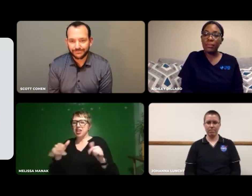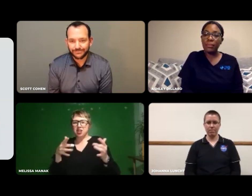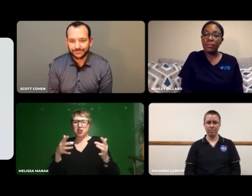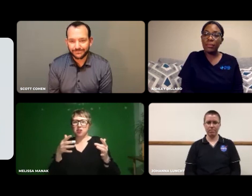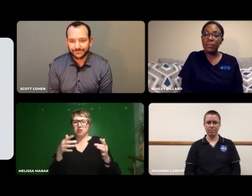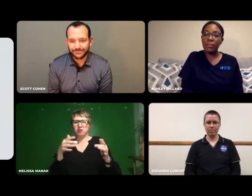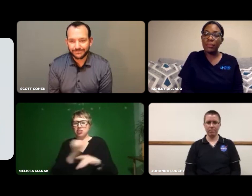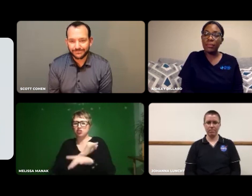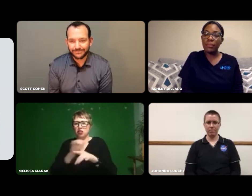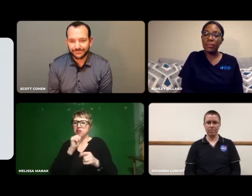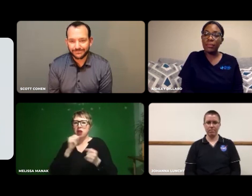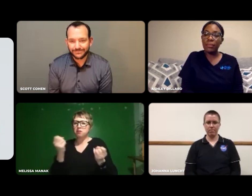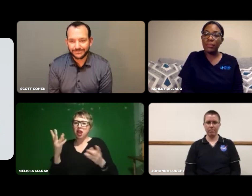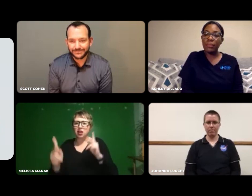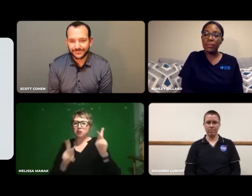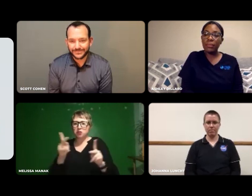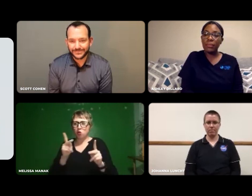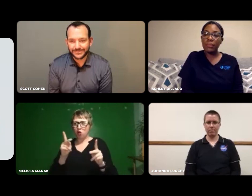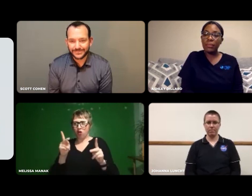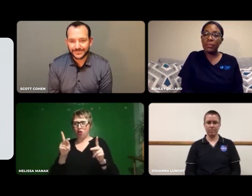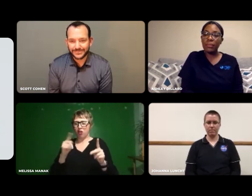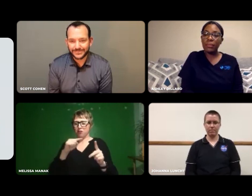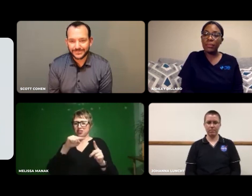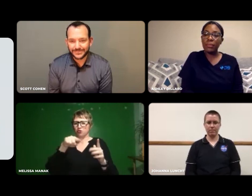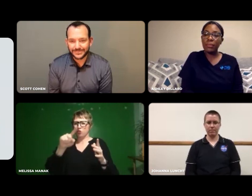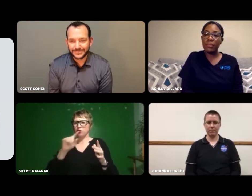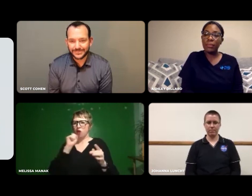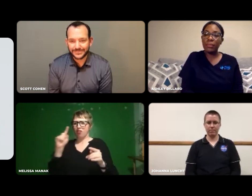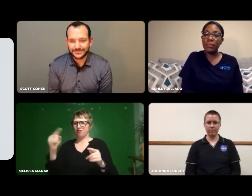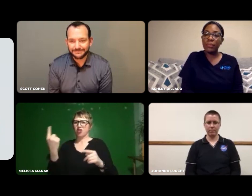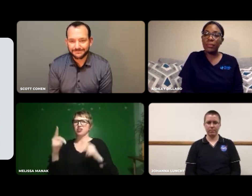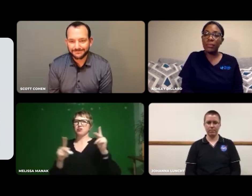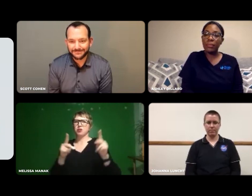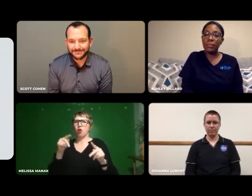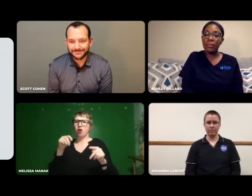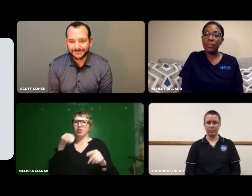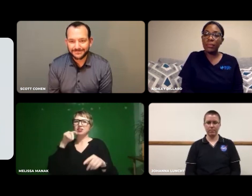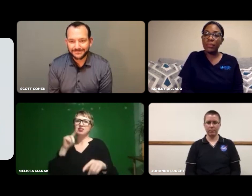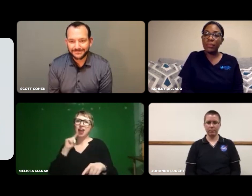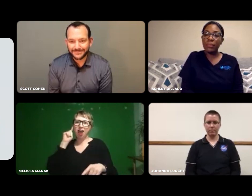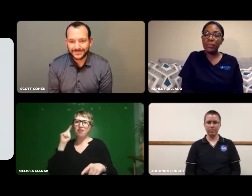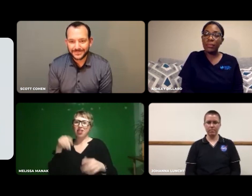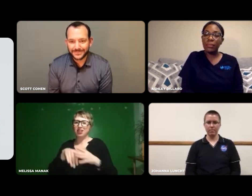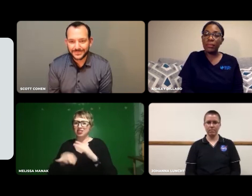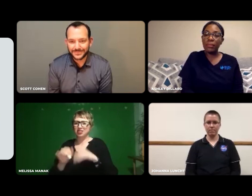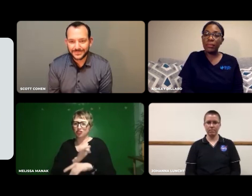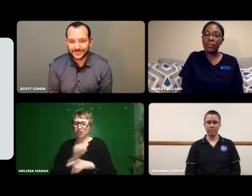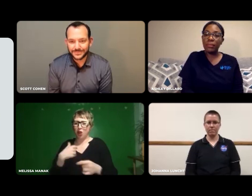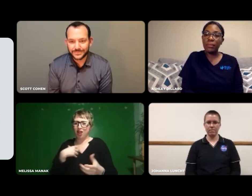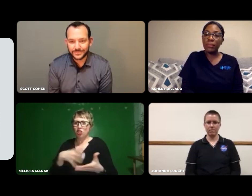There's not a lot of people doing what he's doing in the industry. He's one of the first people who went into the deaf accessibility industry.